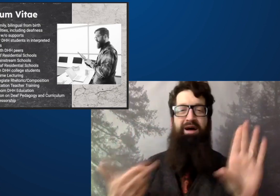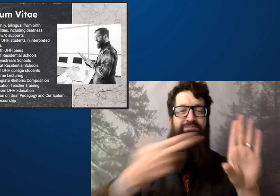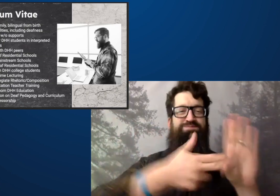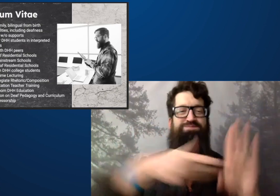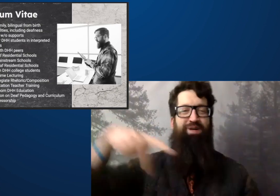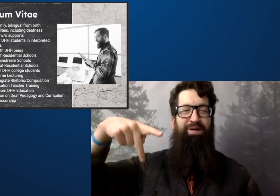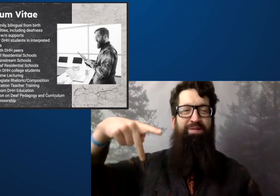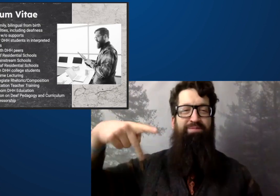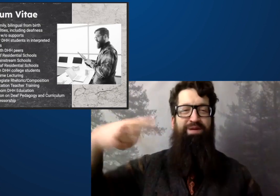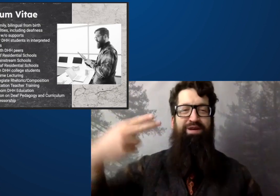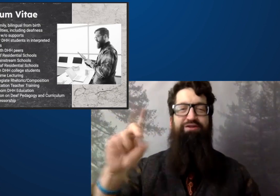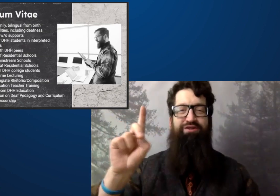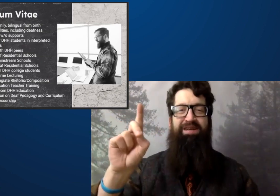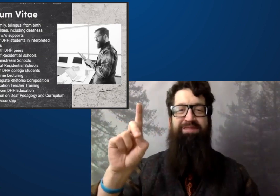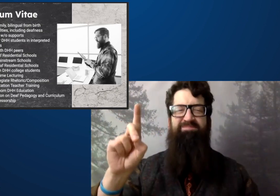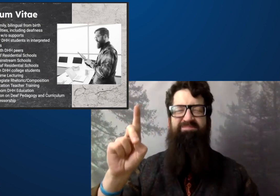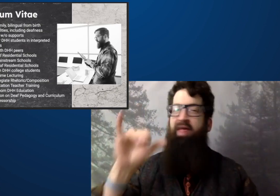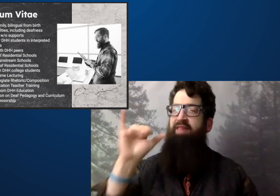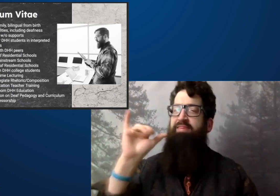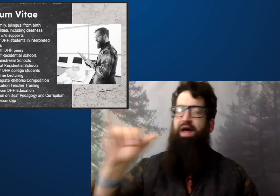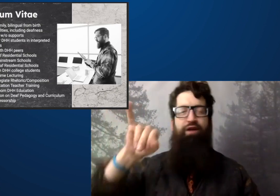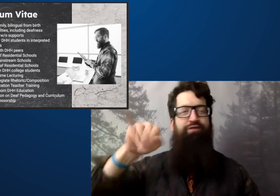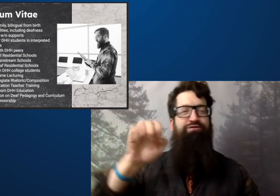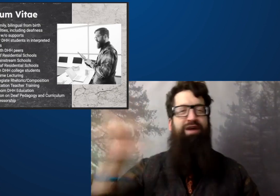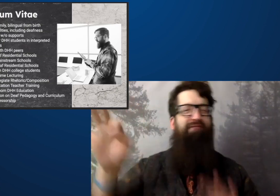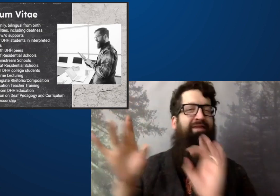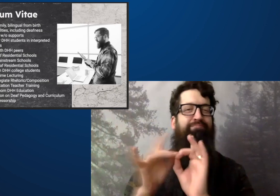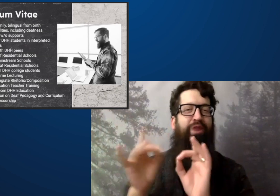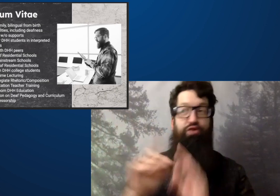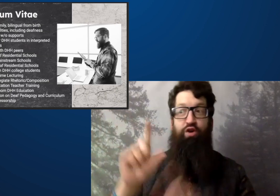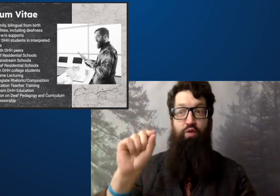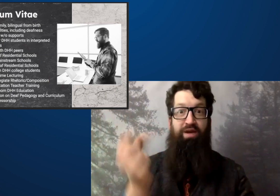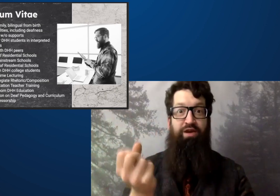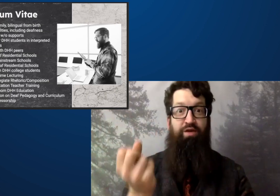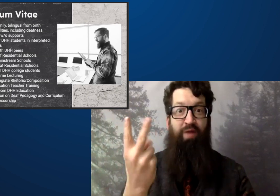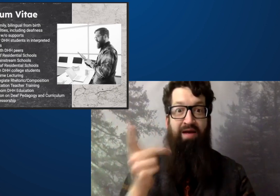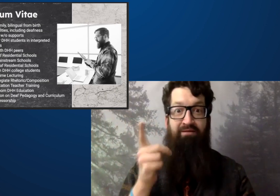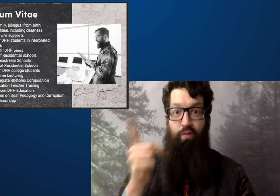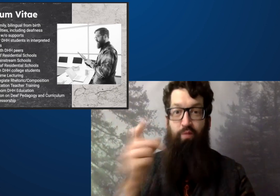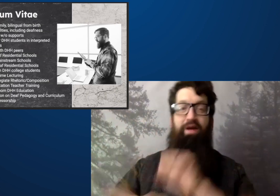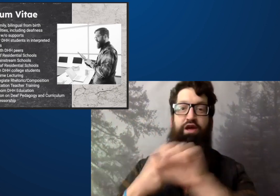And while I was teaching in college, I was getting my PhD.